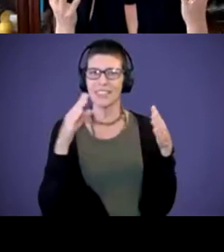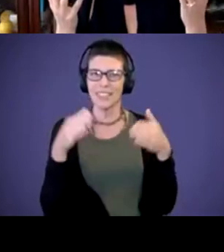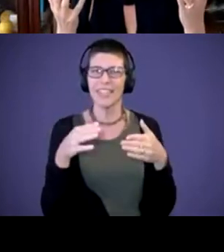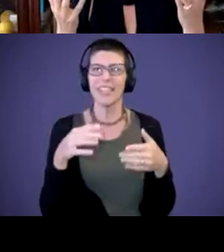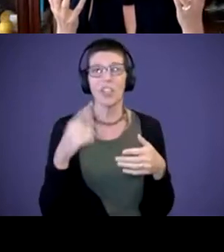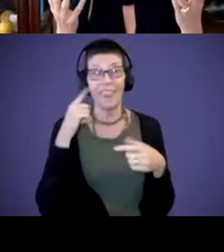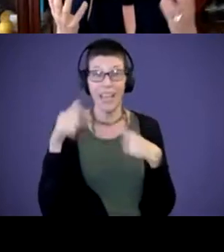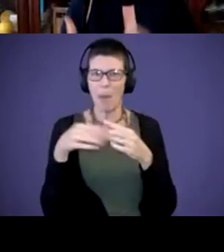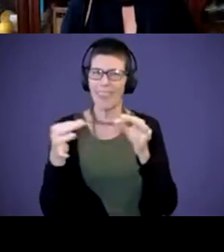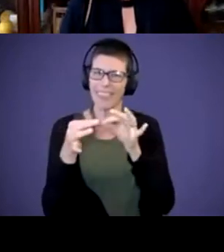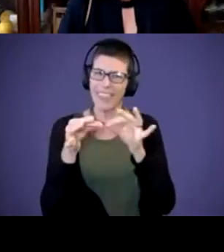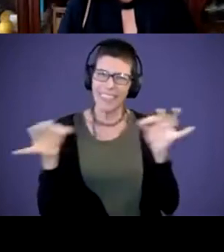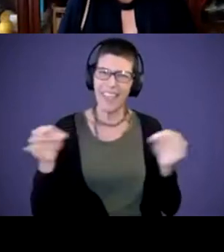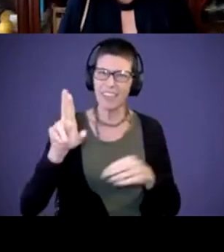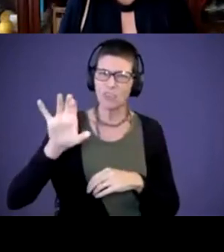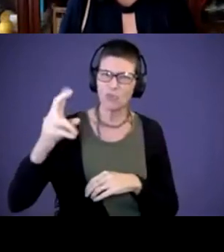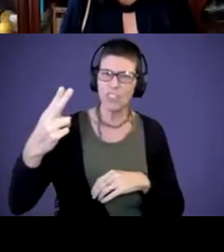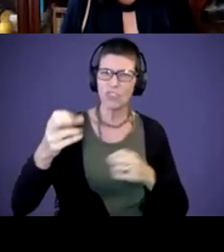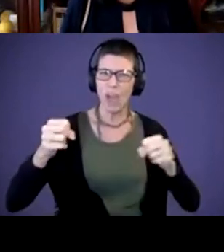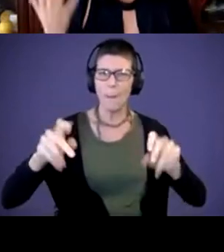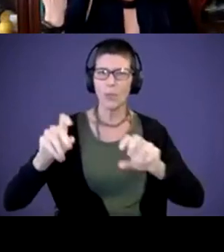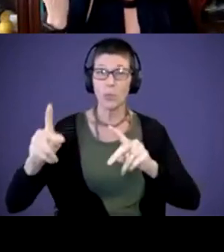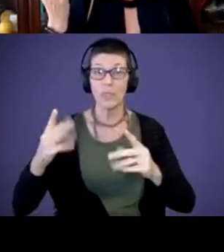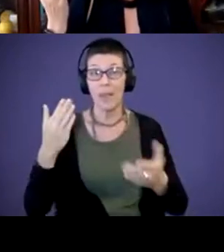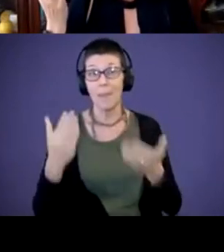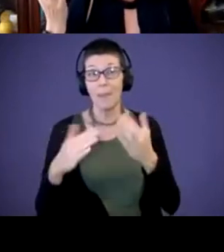rich opportunities you have. It might be finding a spider in your house if you're